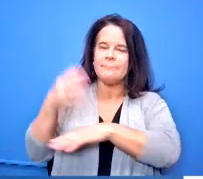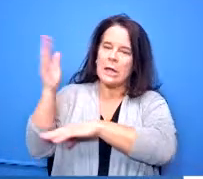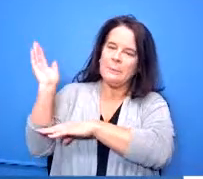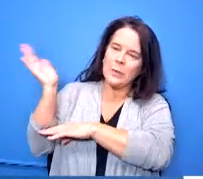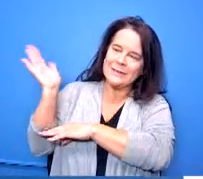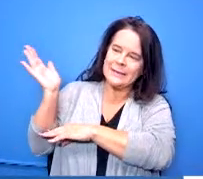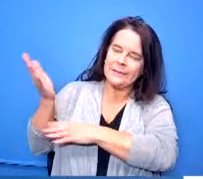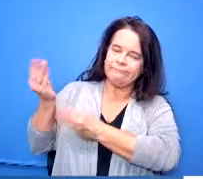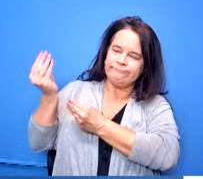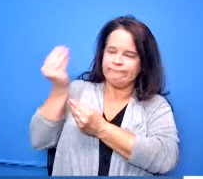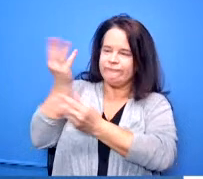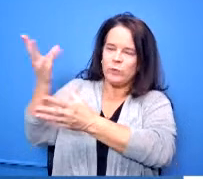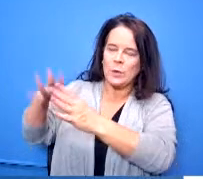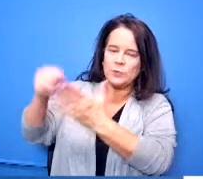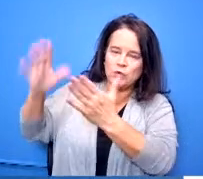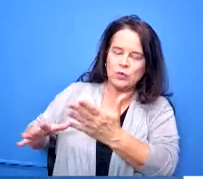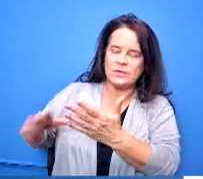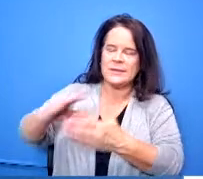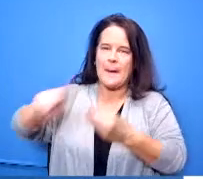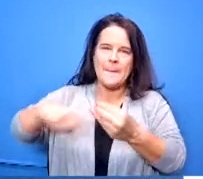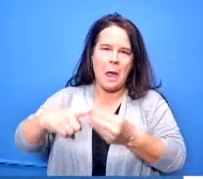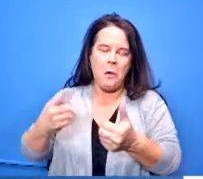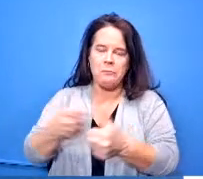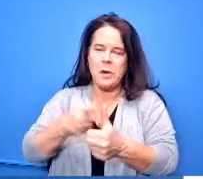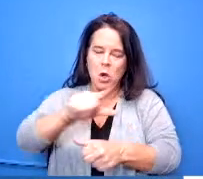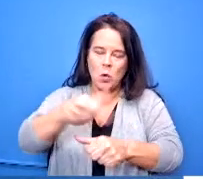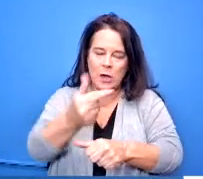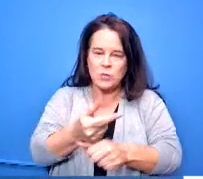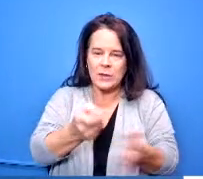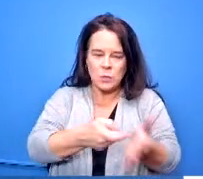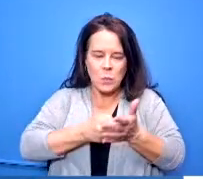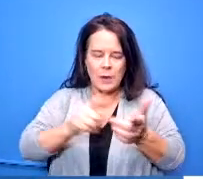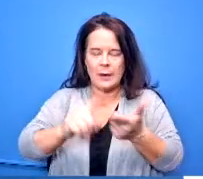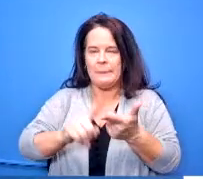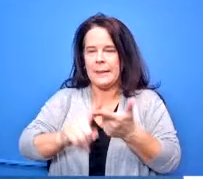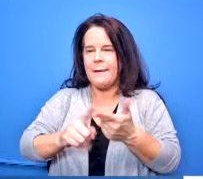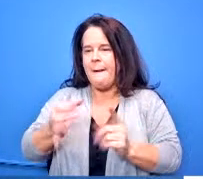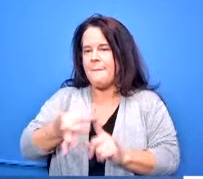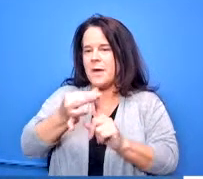about graduation requirements about honors diplomas the courses that are available